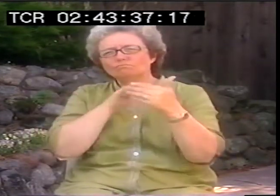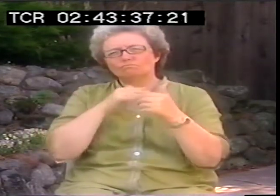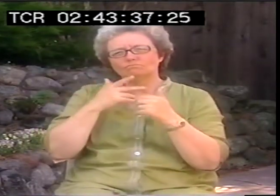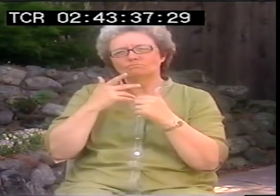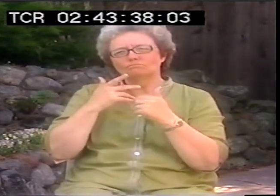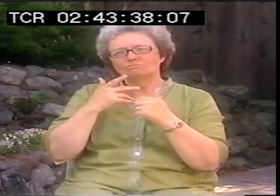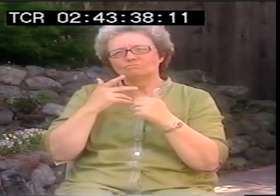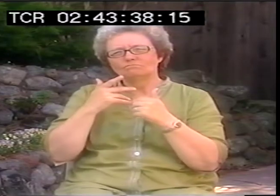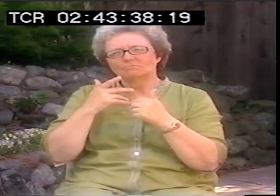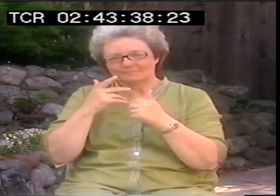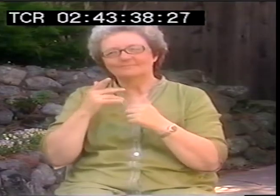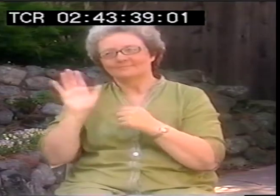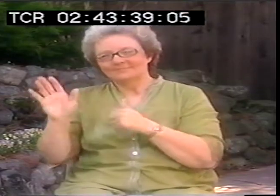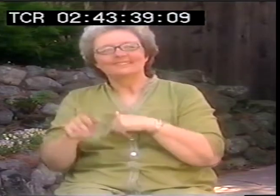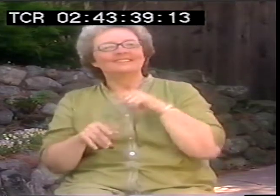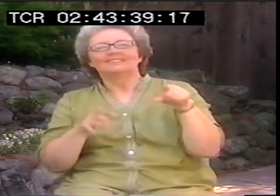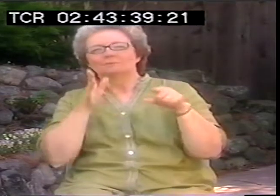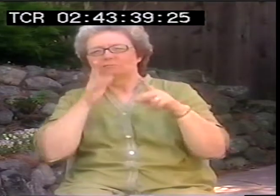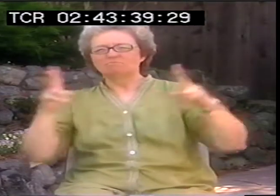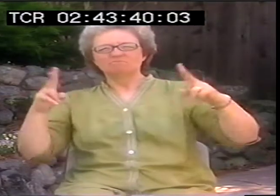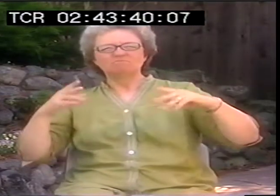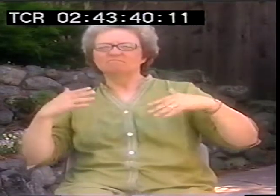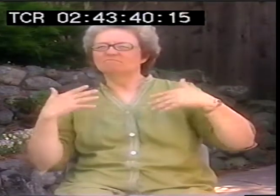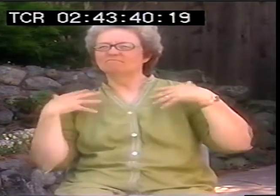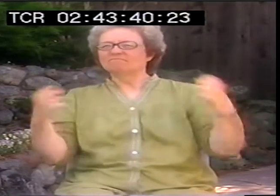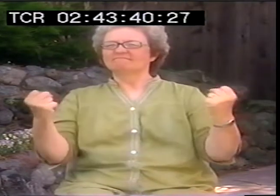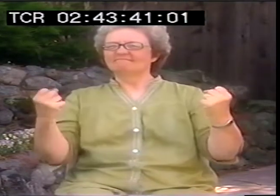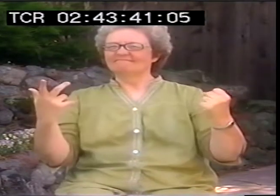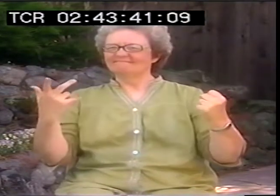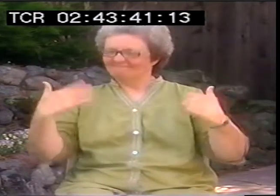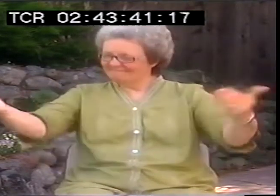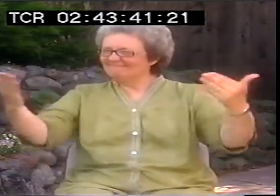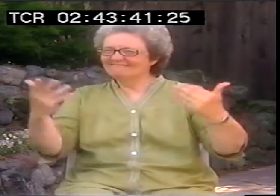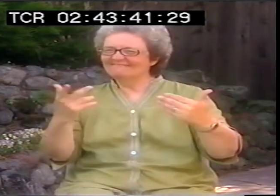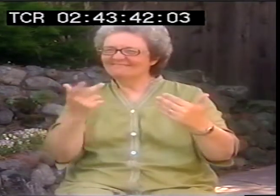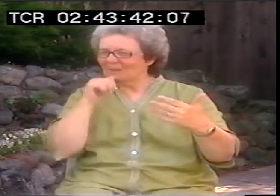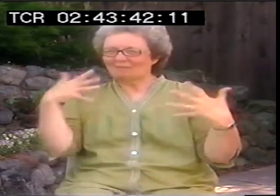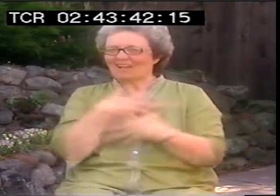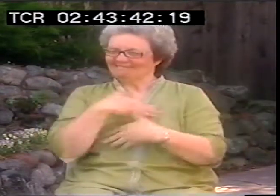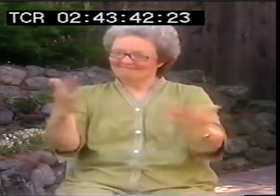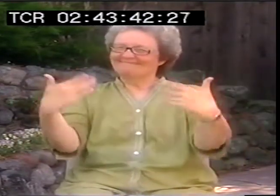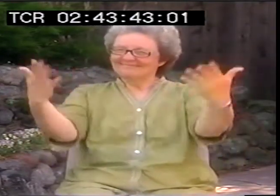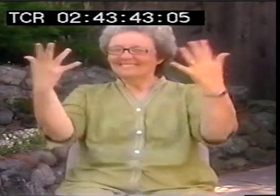studious person. My mom is very brazen. She's not afraid of anything.